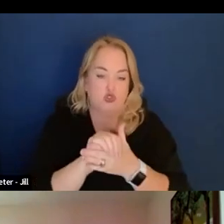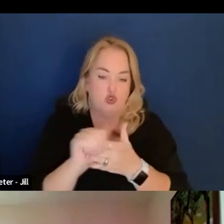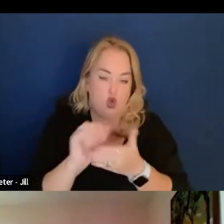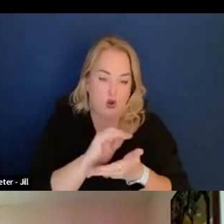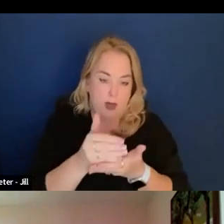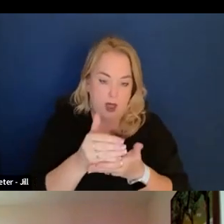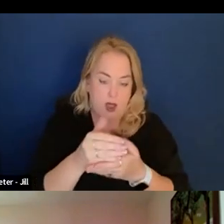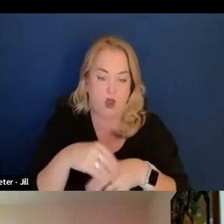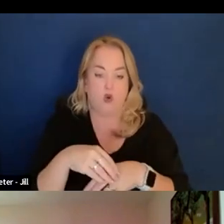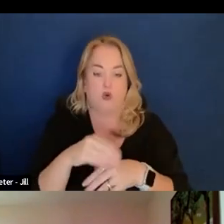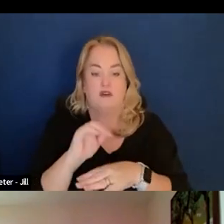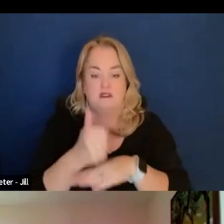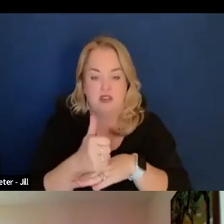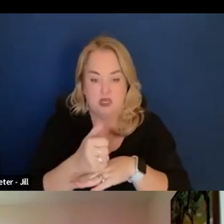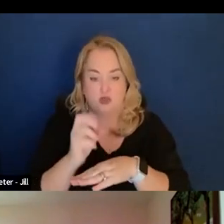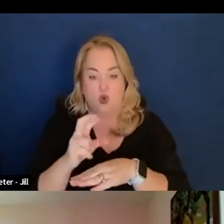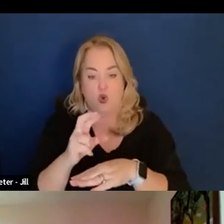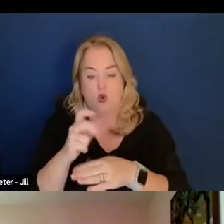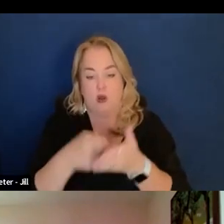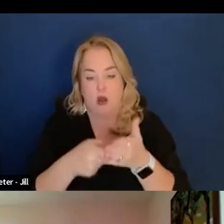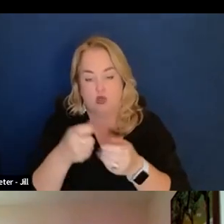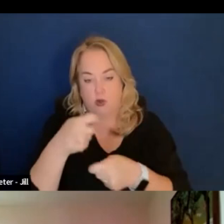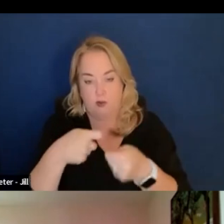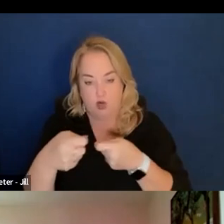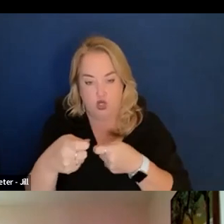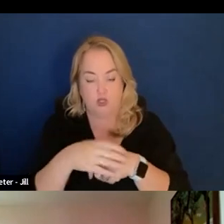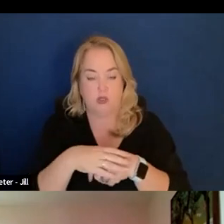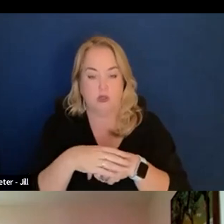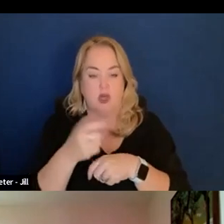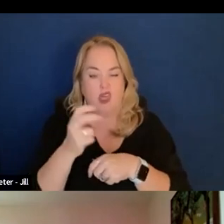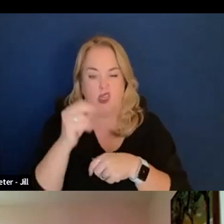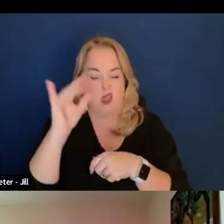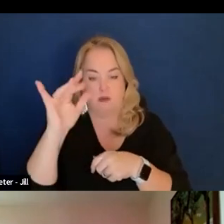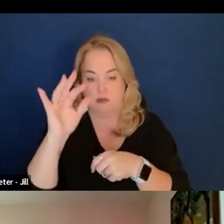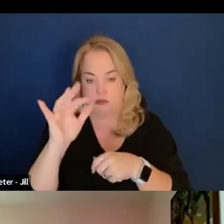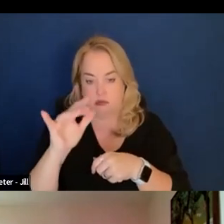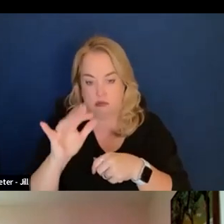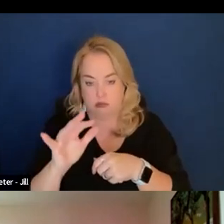Is it a fixed price or cost reimbursement? But then you went down this rabbit hole and there would be questions